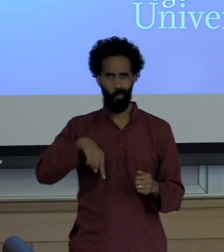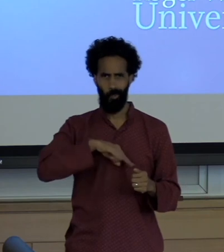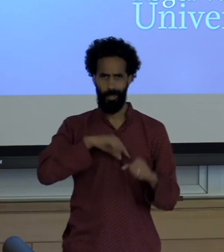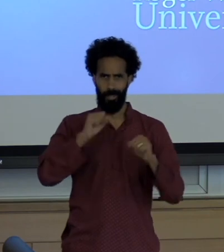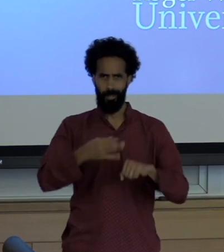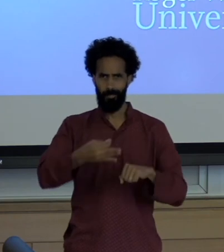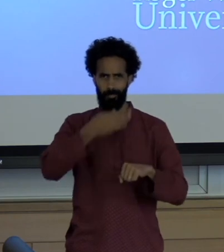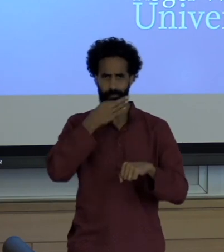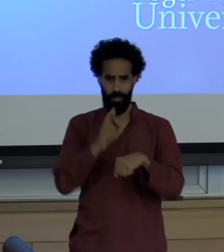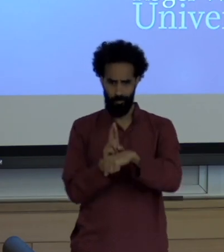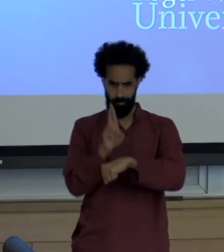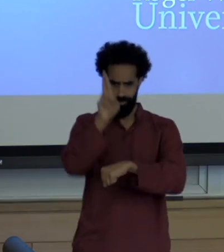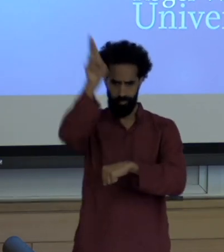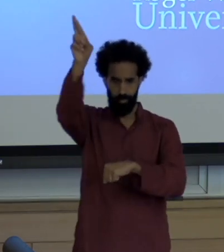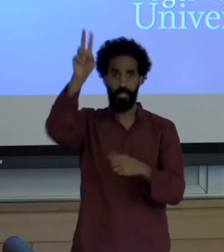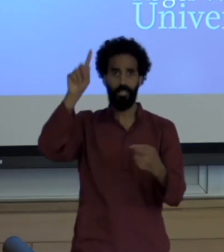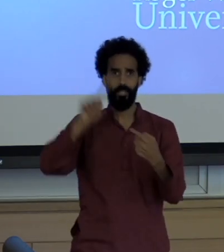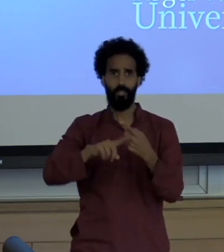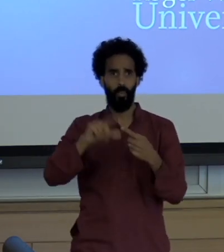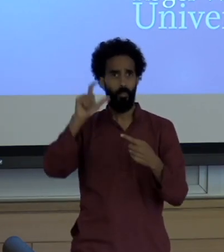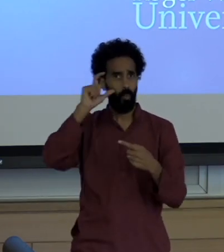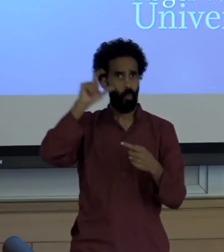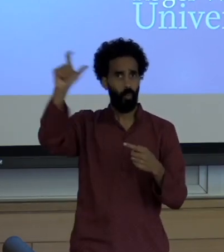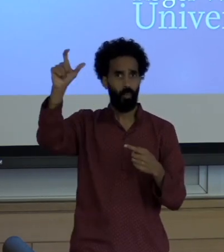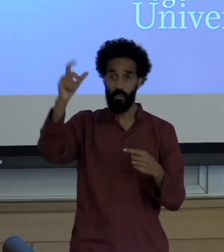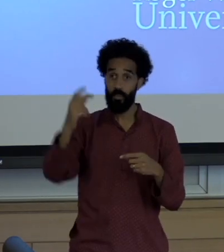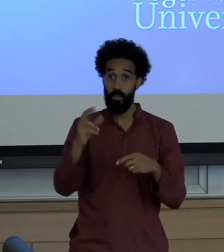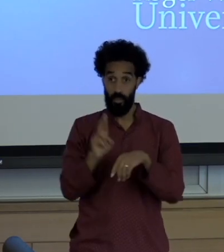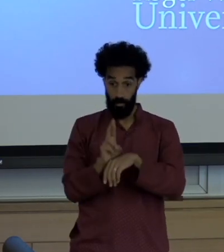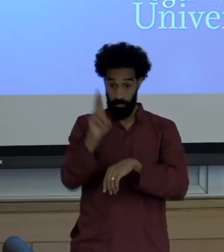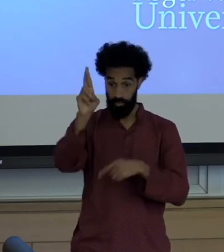With the computing power that is lesser than what's on my cell phone now